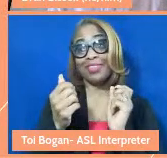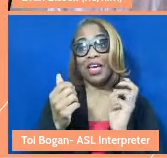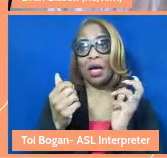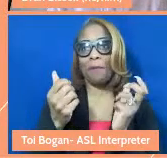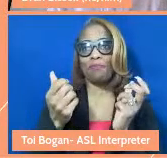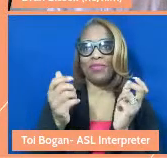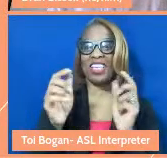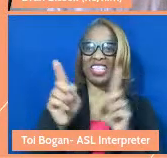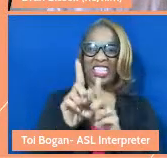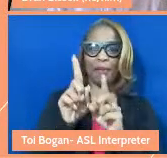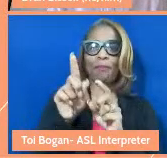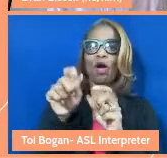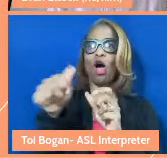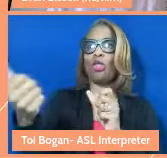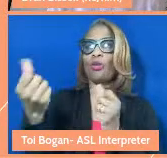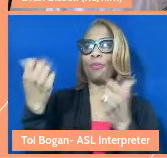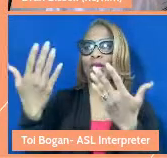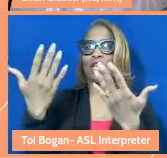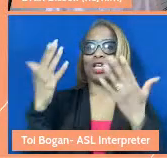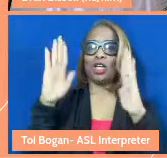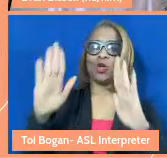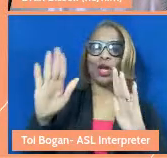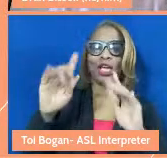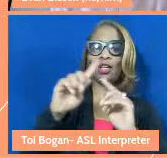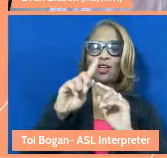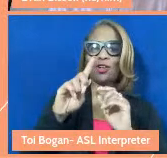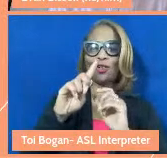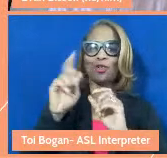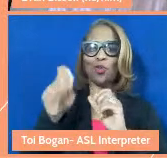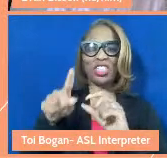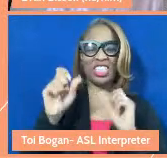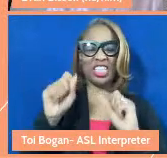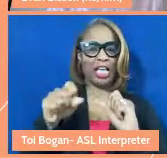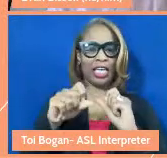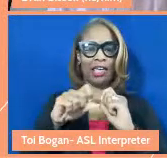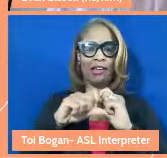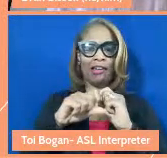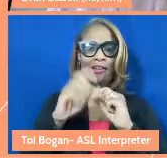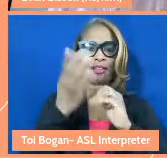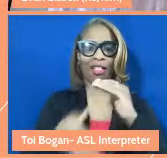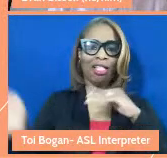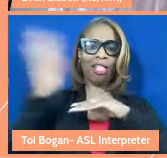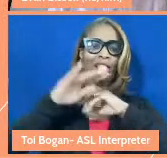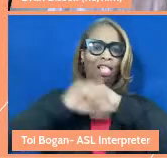all day and we still wouldn't be done with it. First of all, I think care is a very complicated